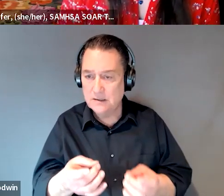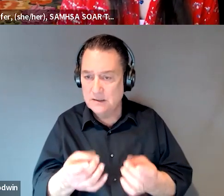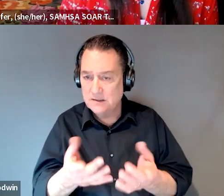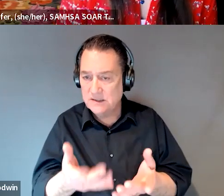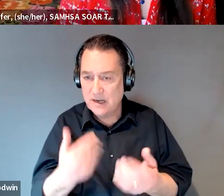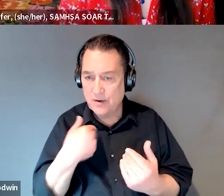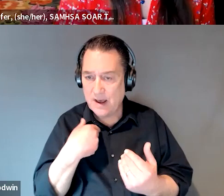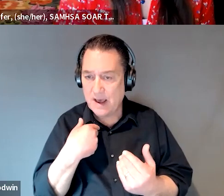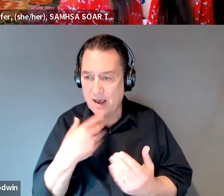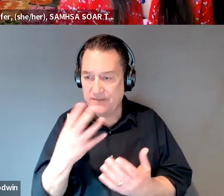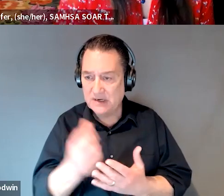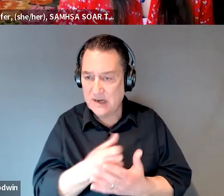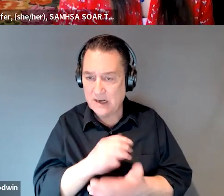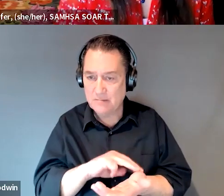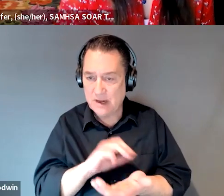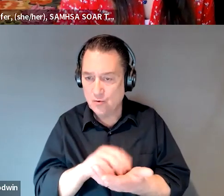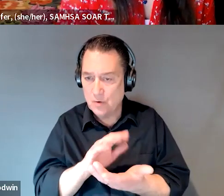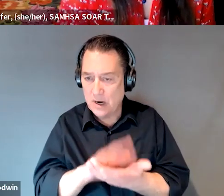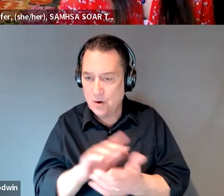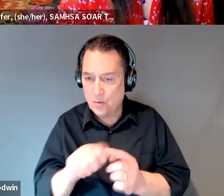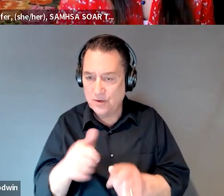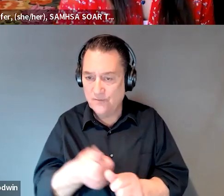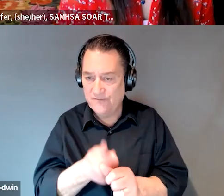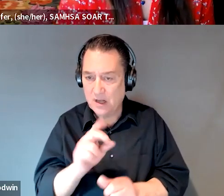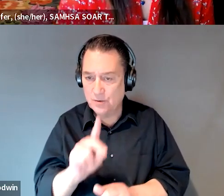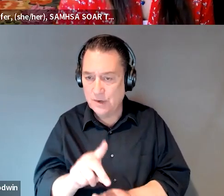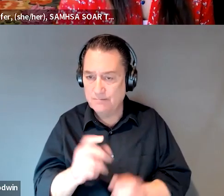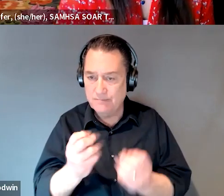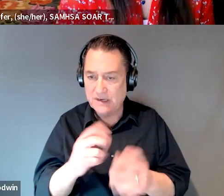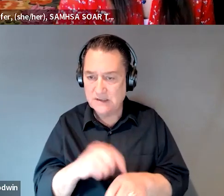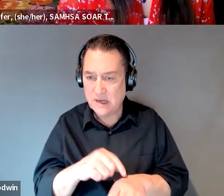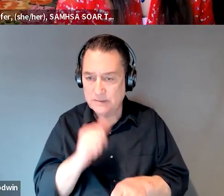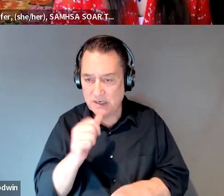in collecting medical records when you've followed up a bunch of times, you're not hearing back? What do you do?